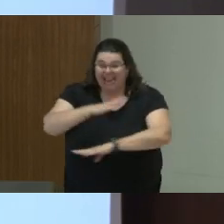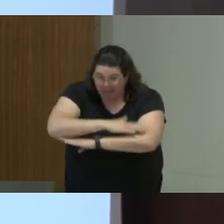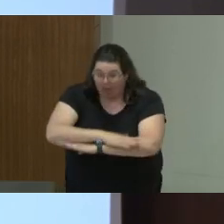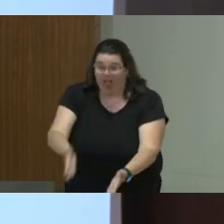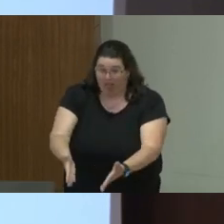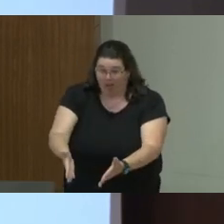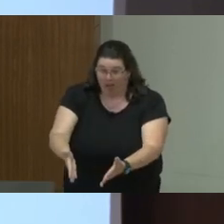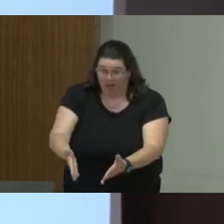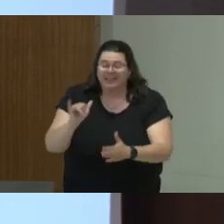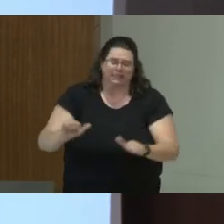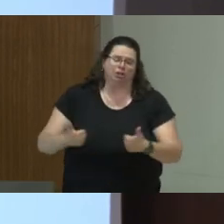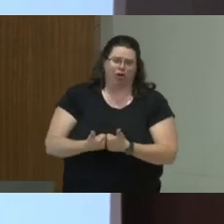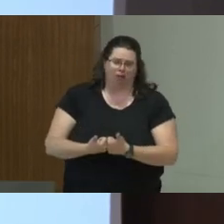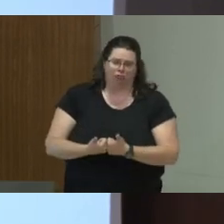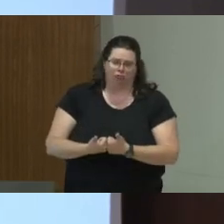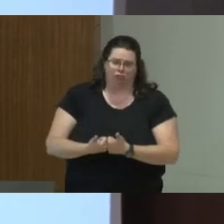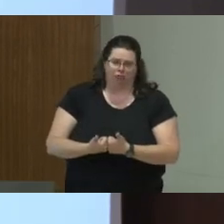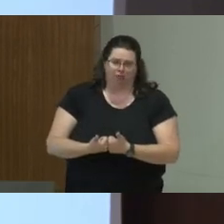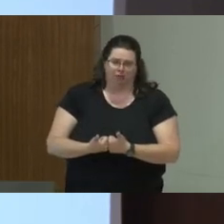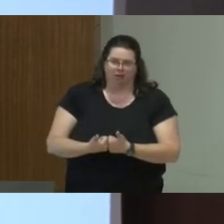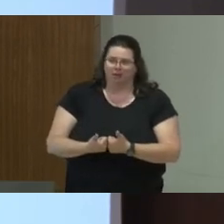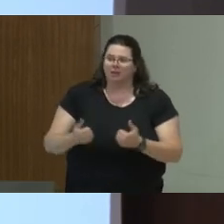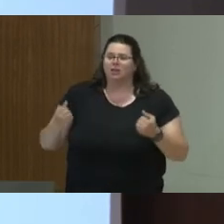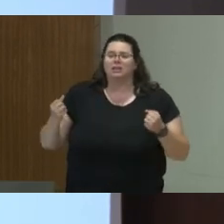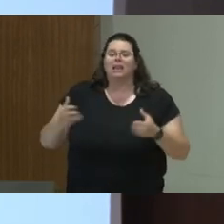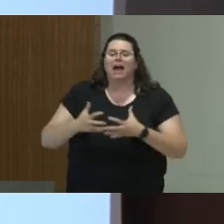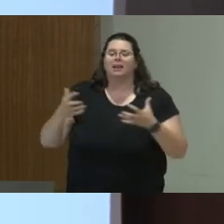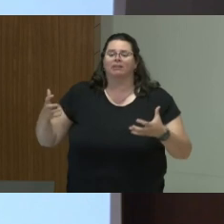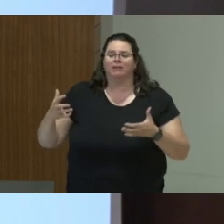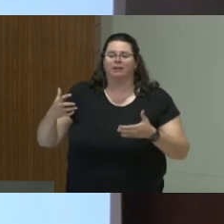because there's an awful lot of window dressing that simply says, well, you know, maybe we